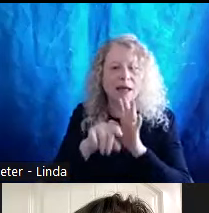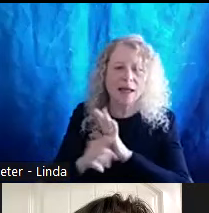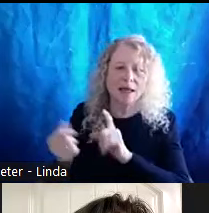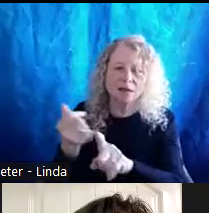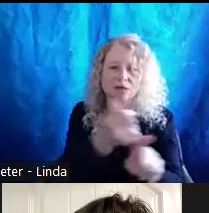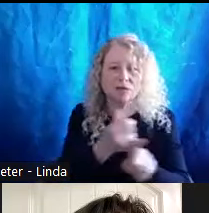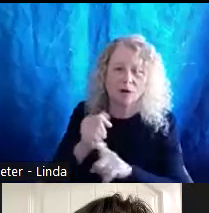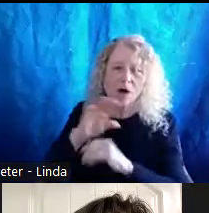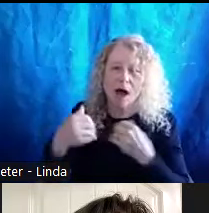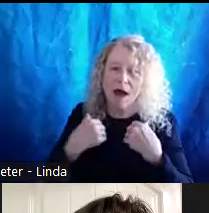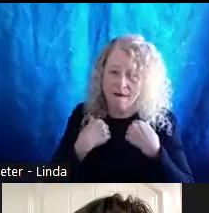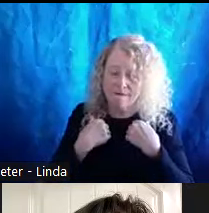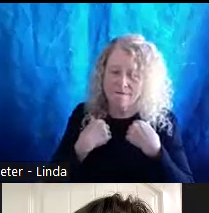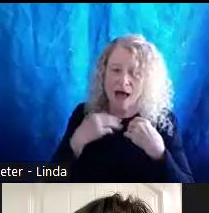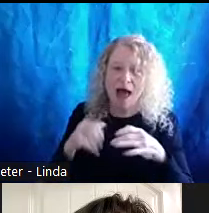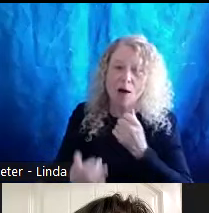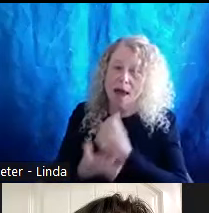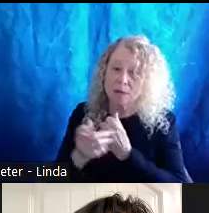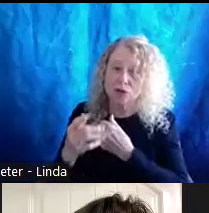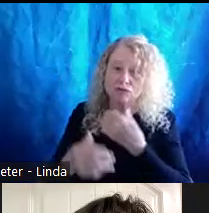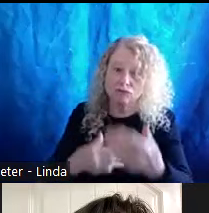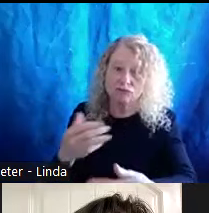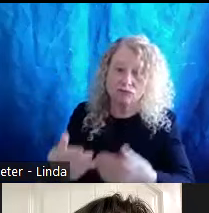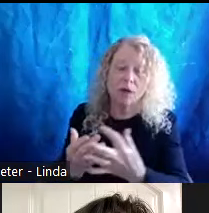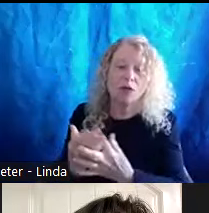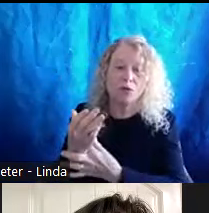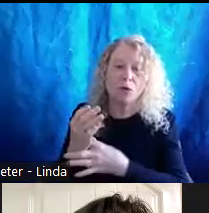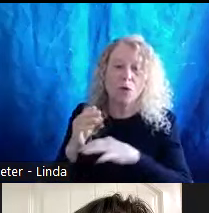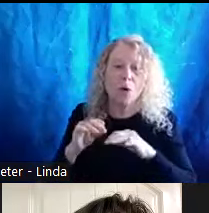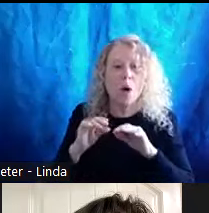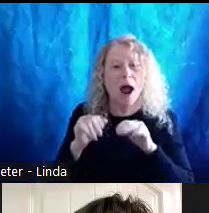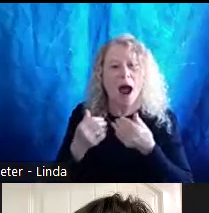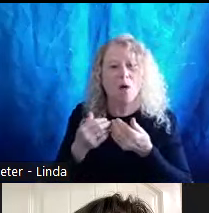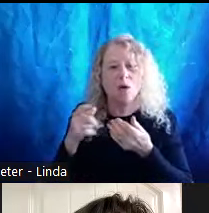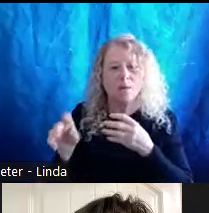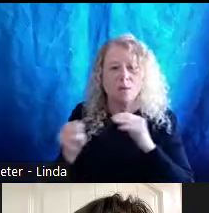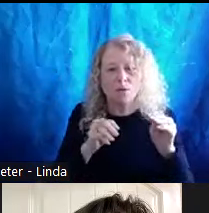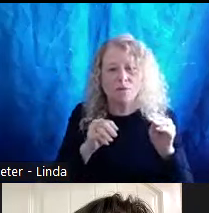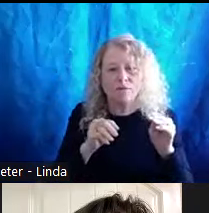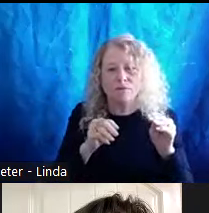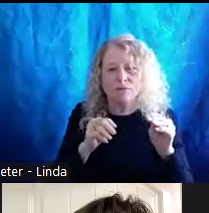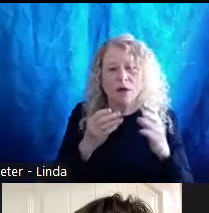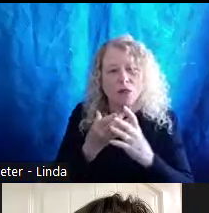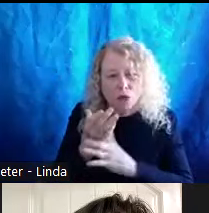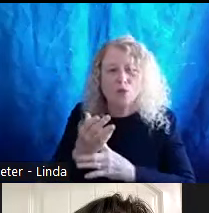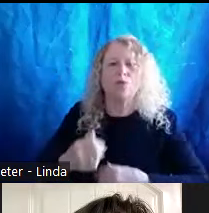and that you hold and how it helps you move through or how it how you move through life with those identities.